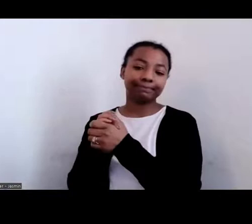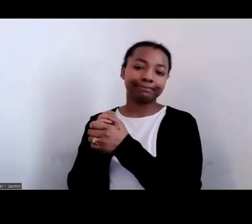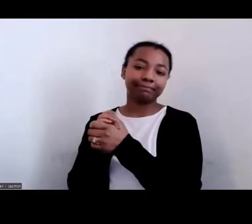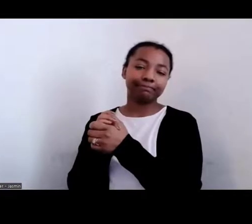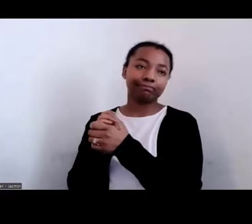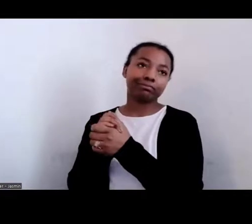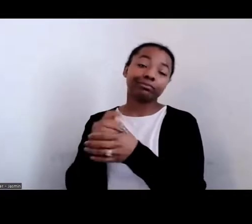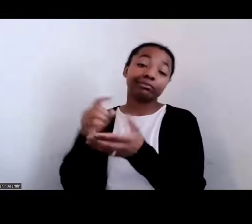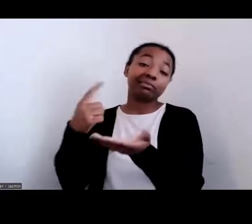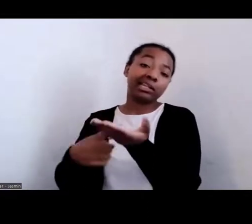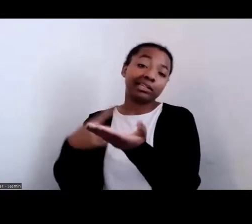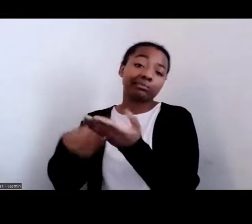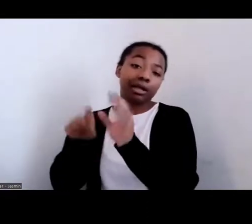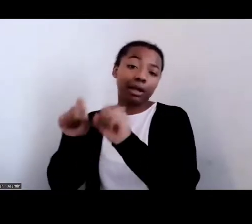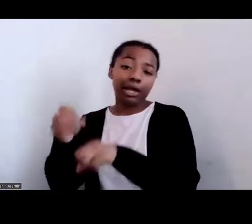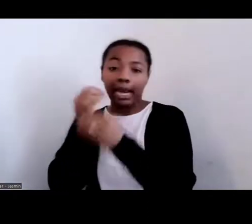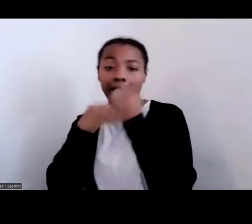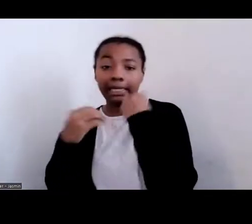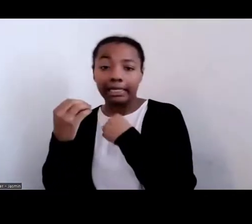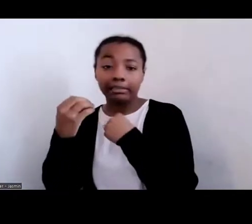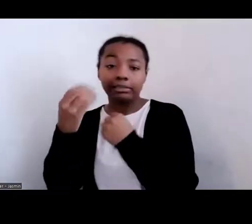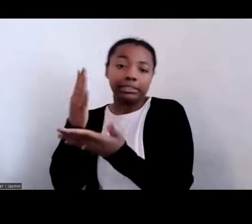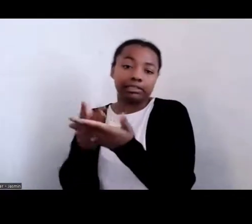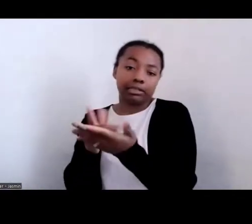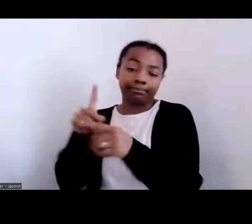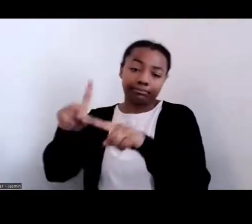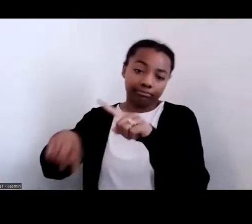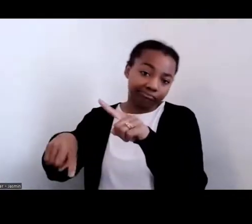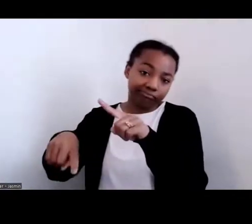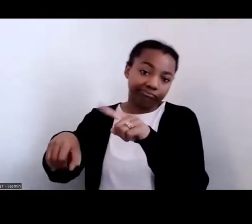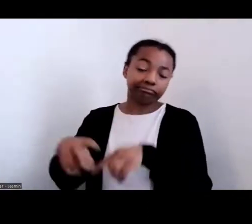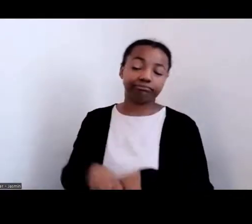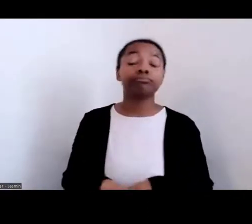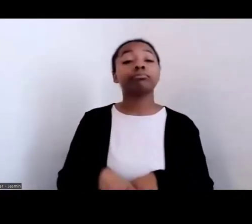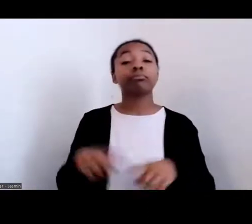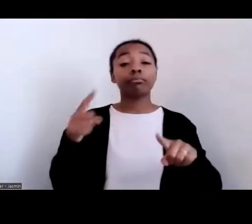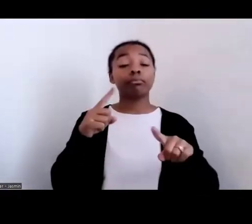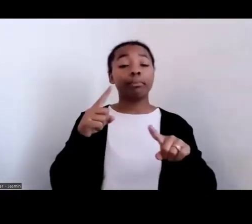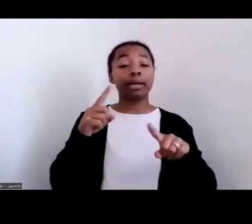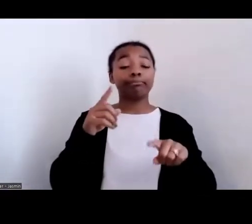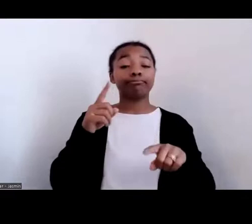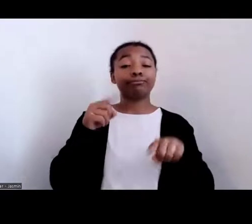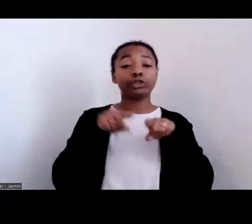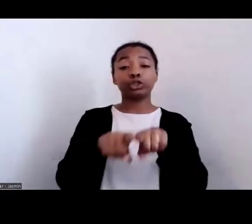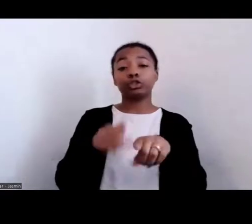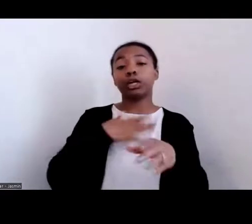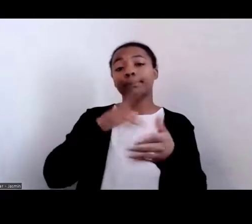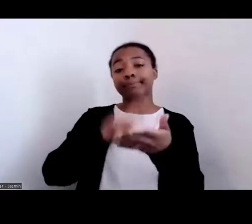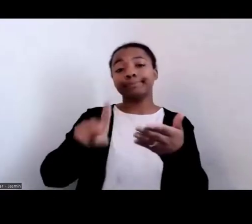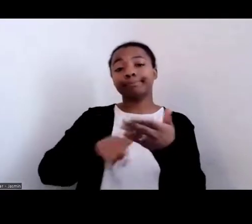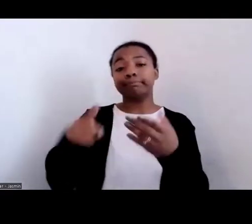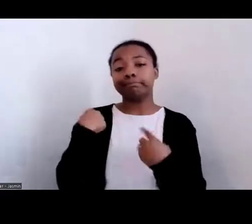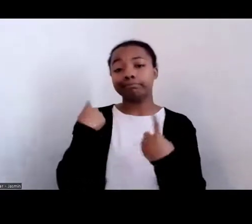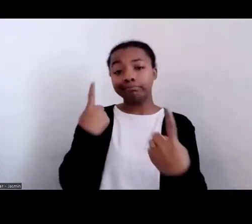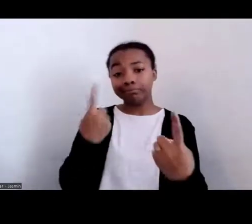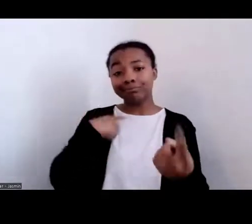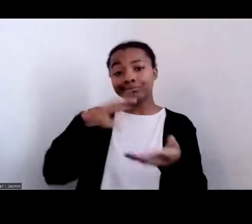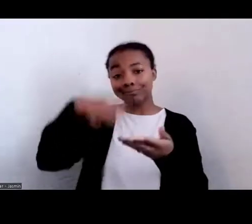But one of the things that I've found in my research is that when we think in terms of black people, we have to remember that